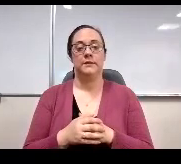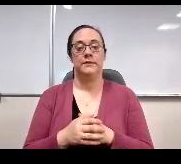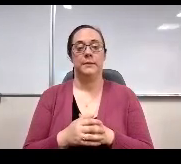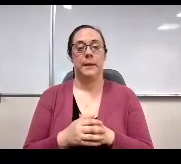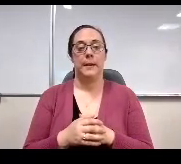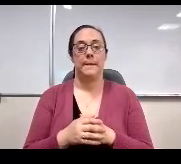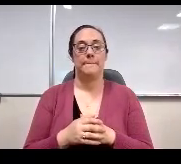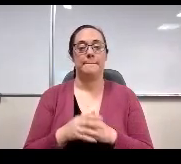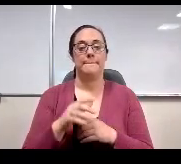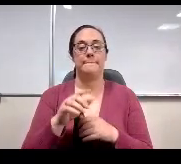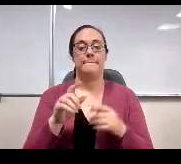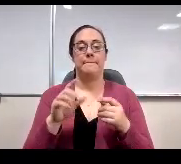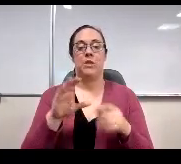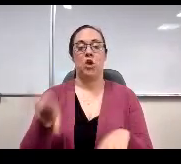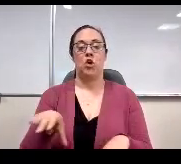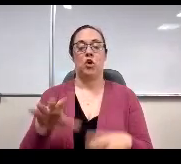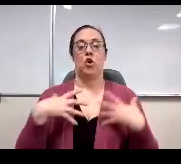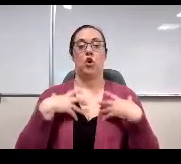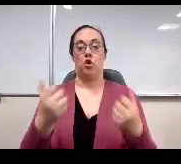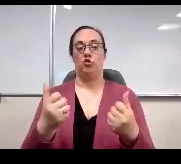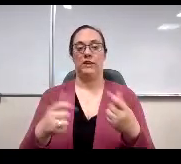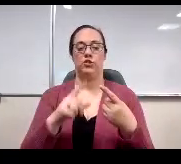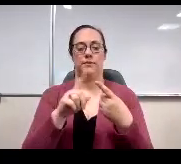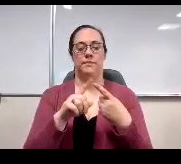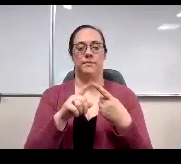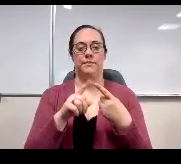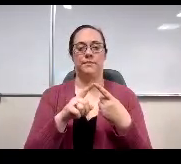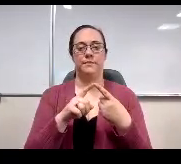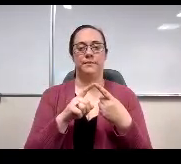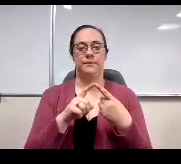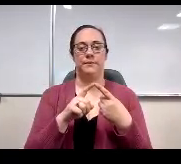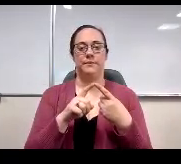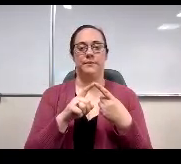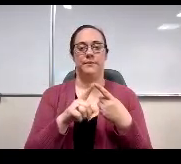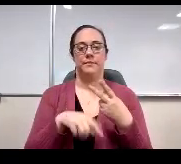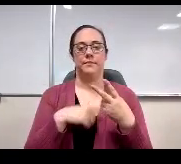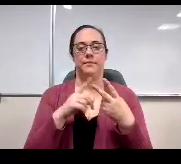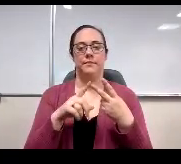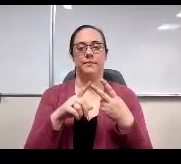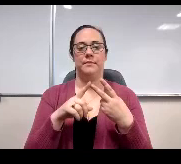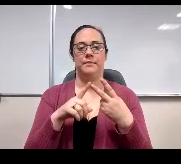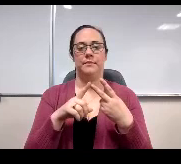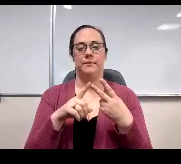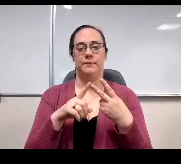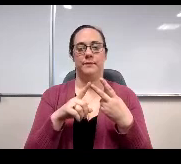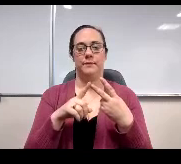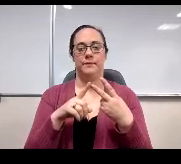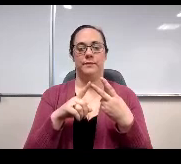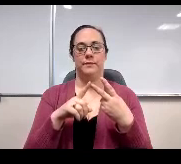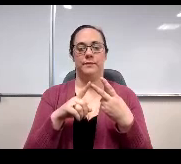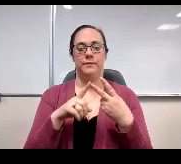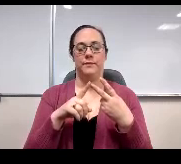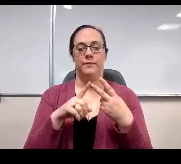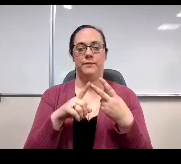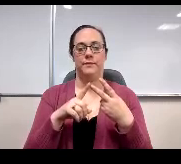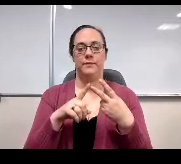Next train is courage with questions like students are willing to try new things students are willing to walk away from a dangerous situation,